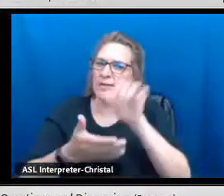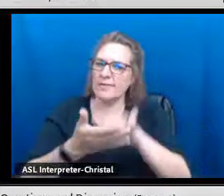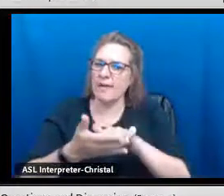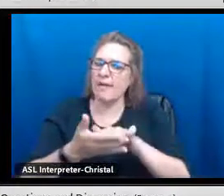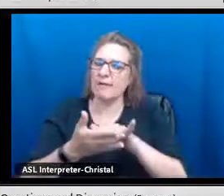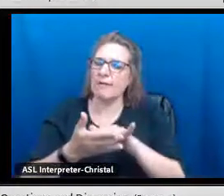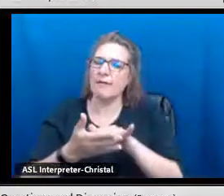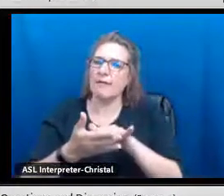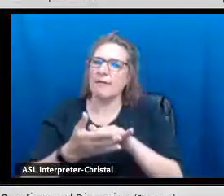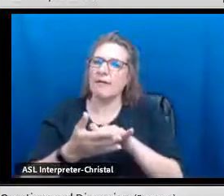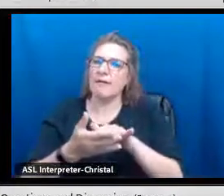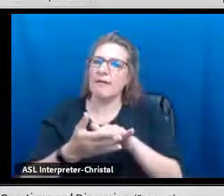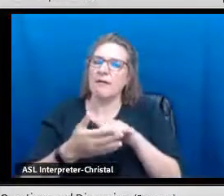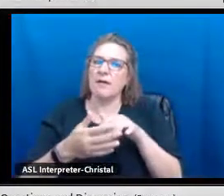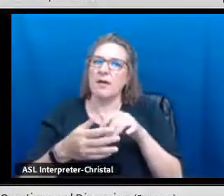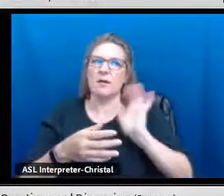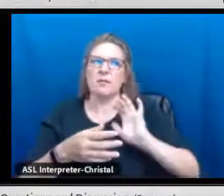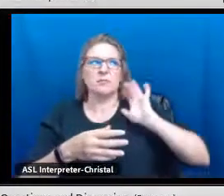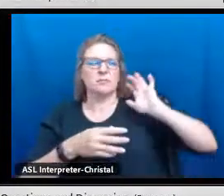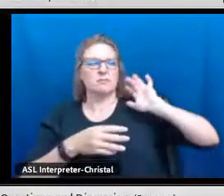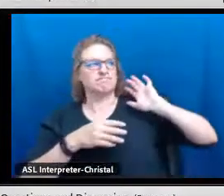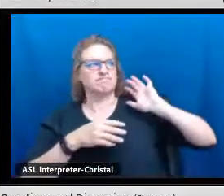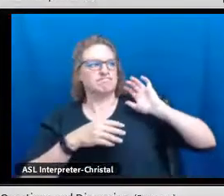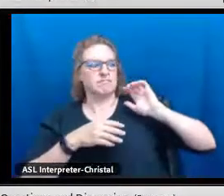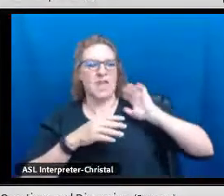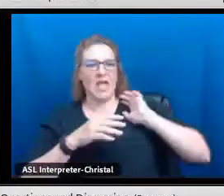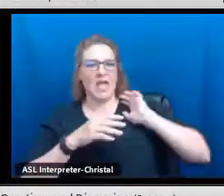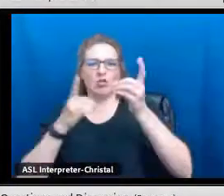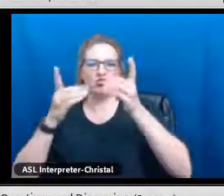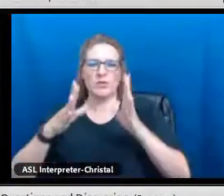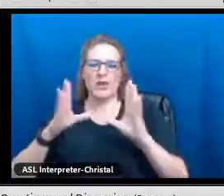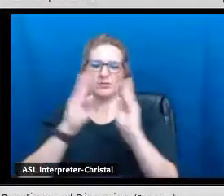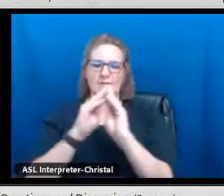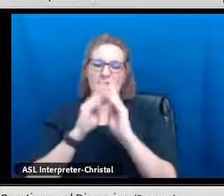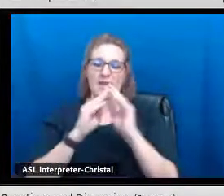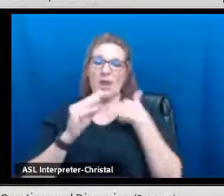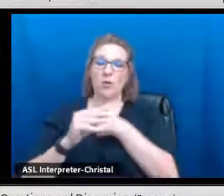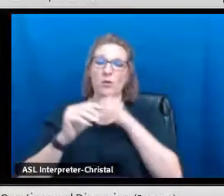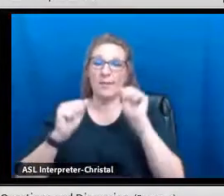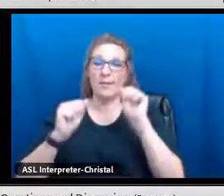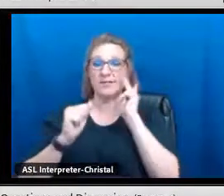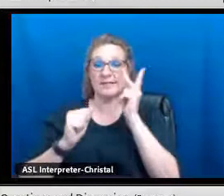And so, we are working really hard promoting that.